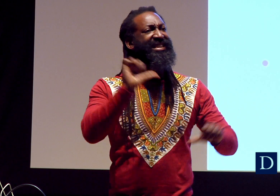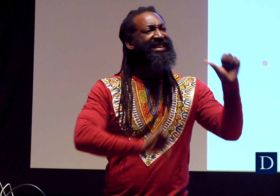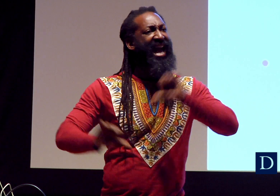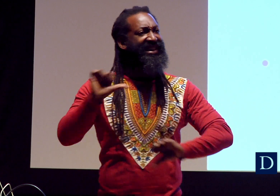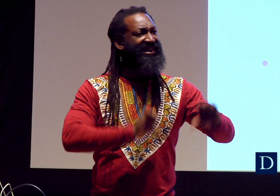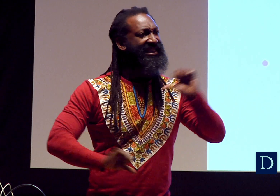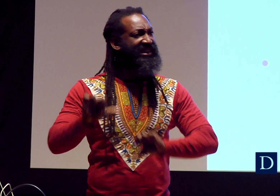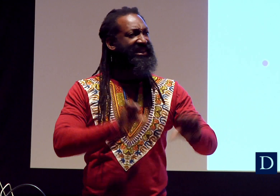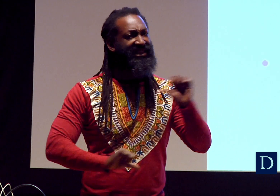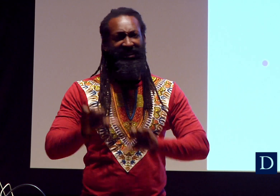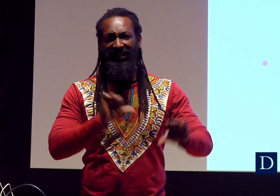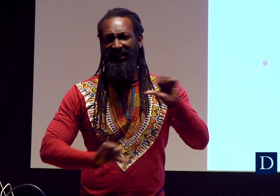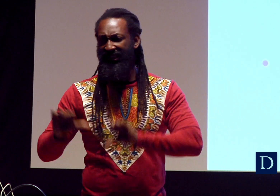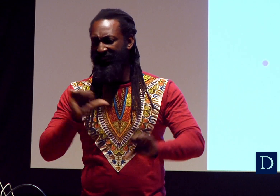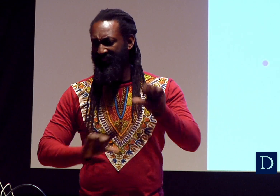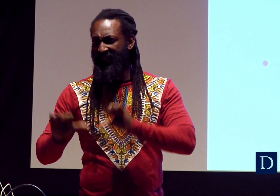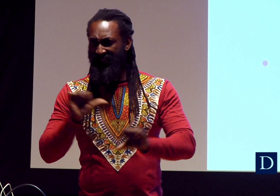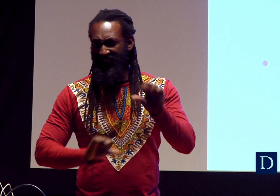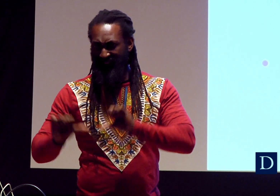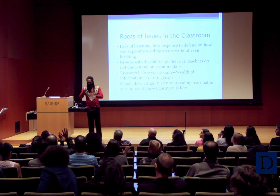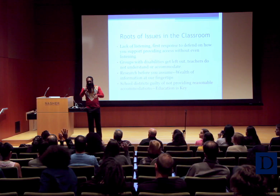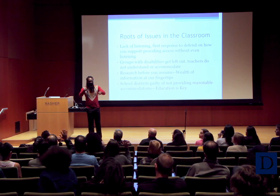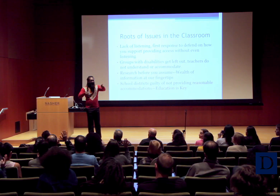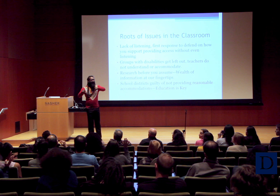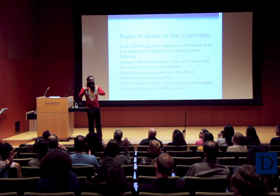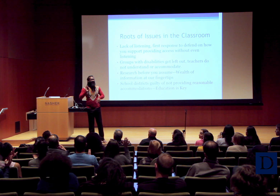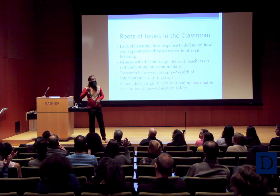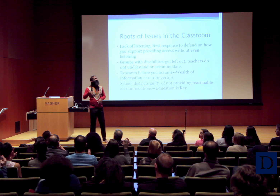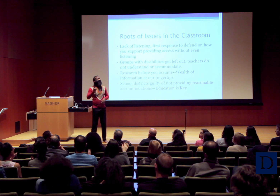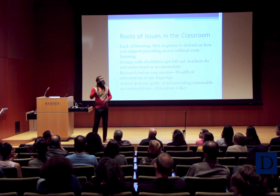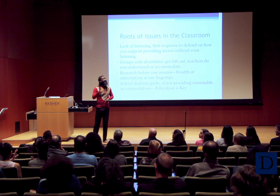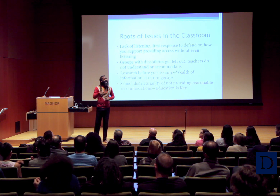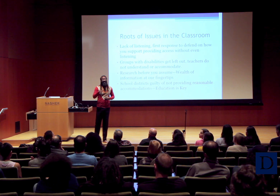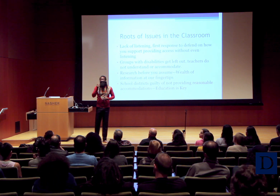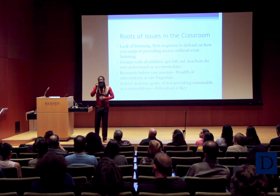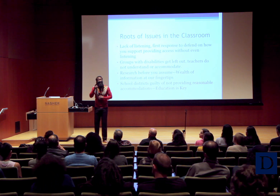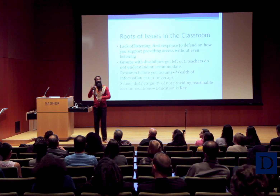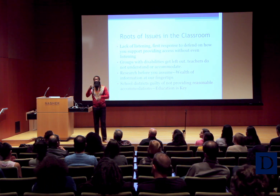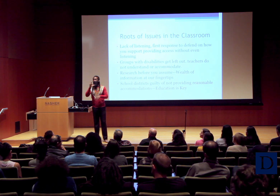How many of you work with scientists, or work with science? Right? I’m looking. I’m looking.